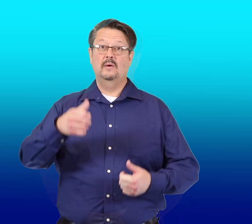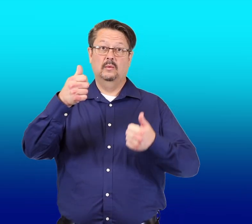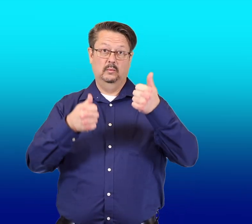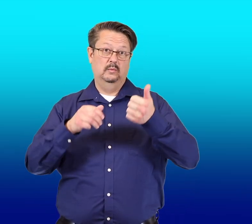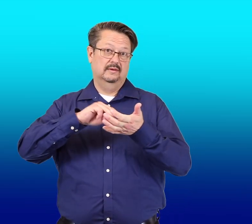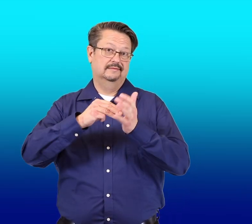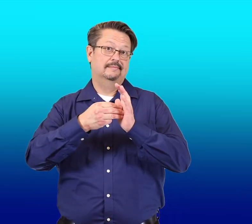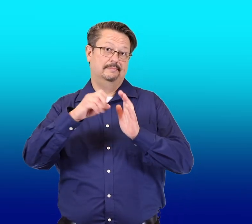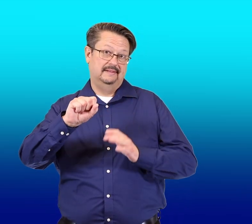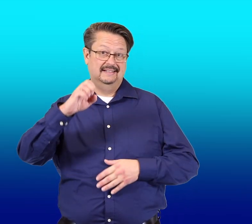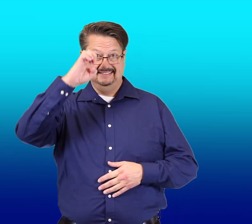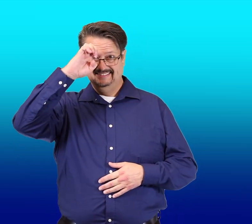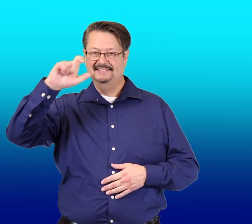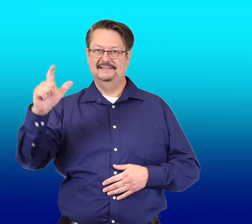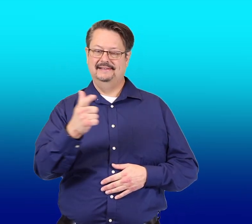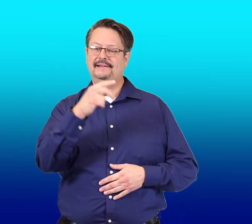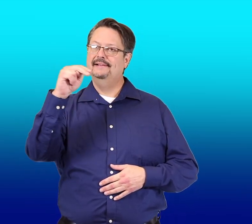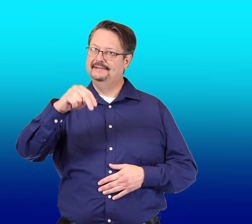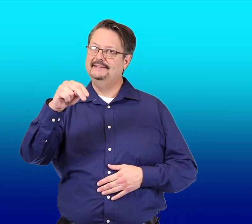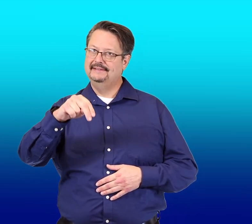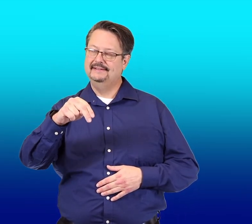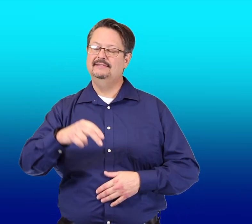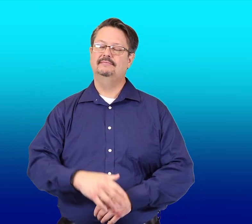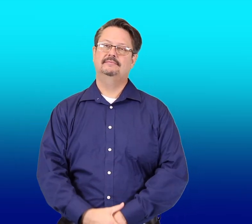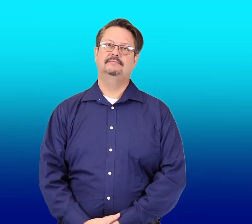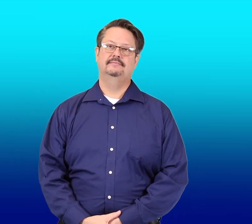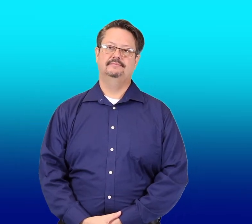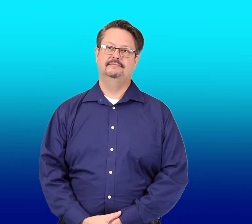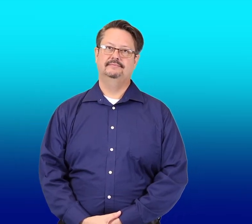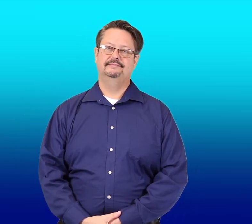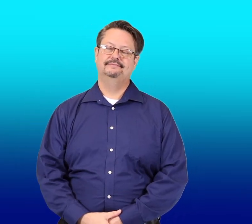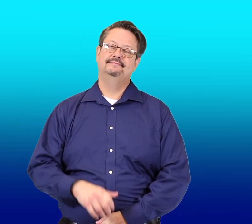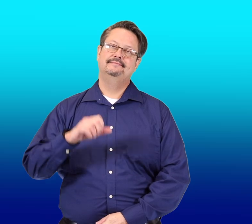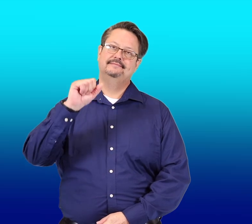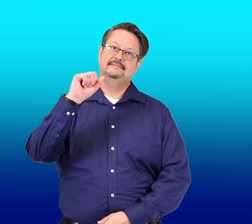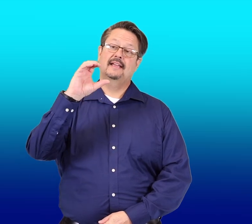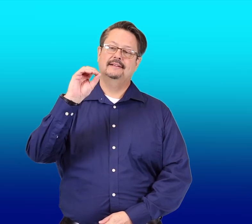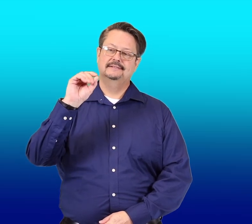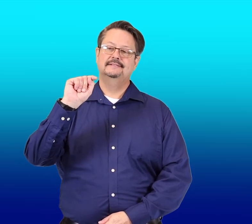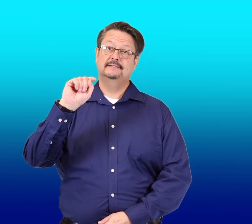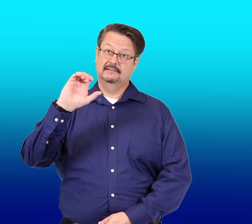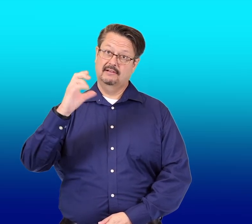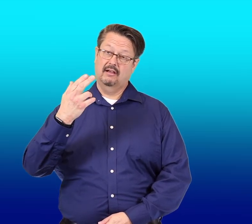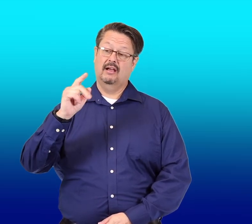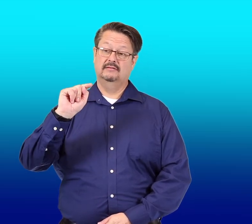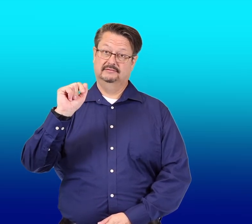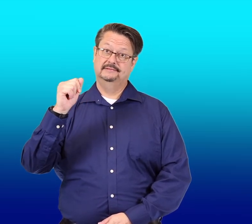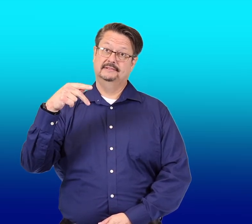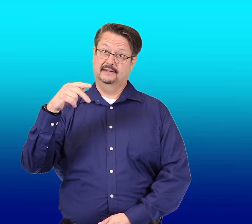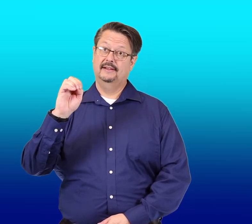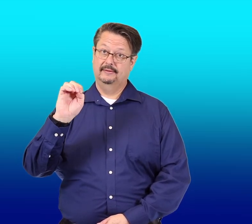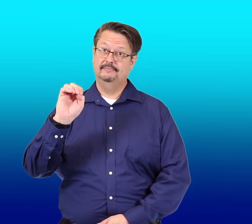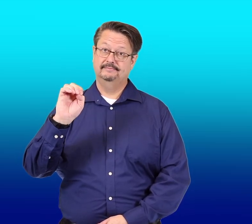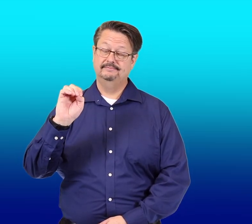which means he'll need scotch tape.